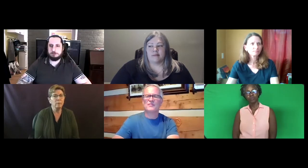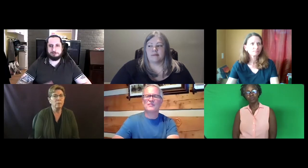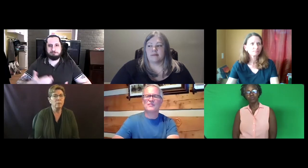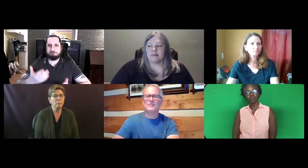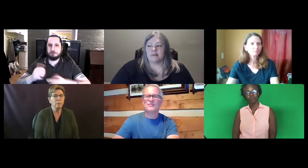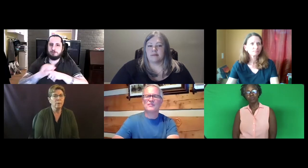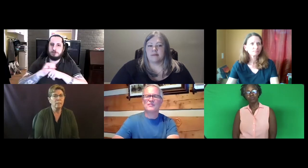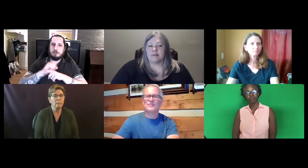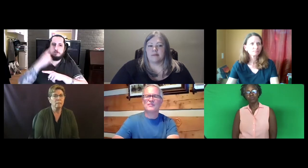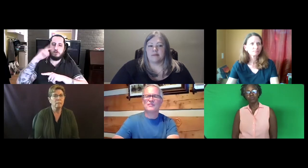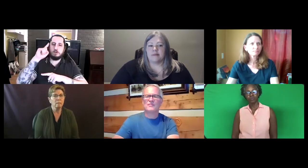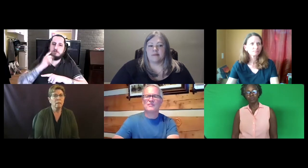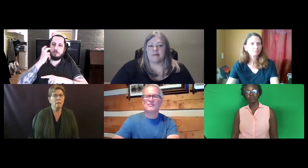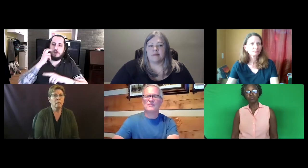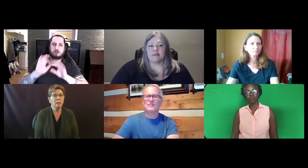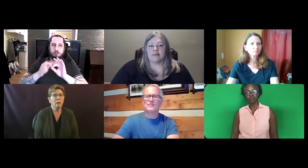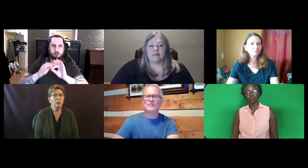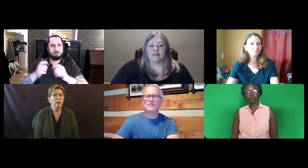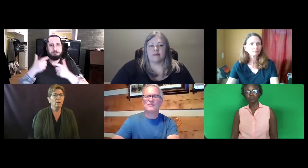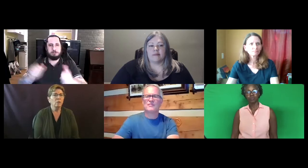responses.